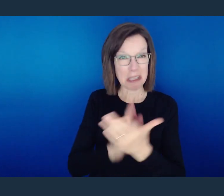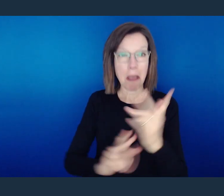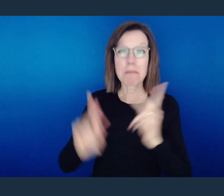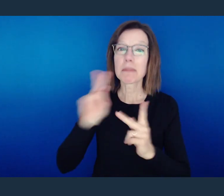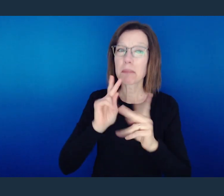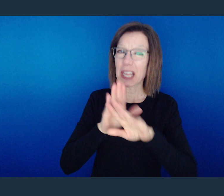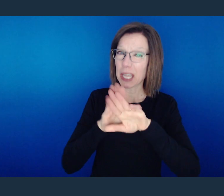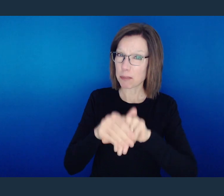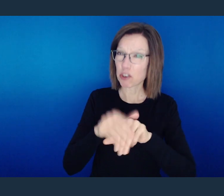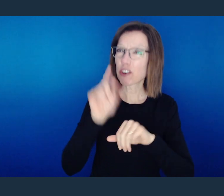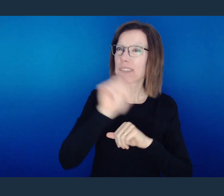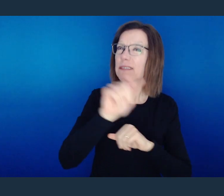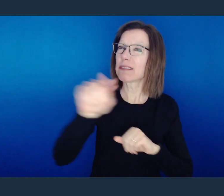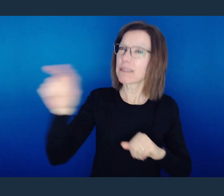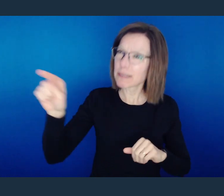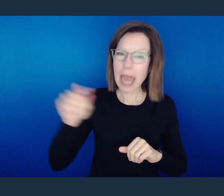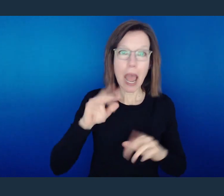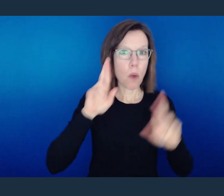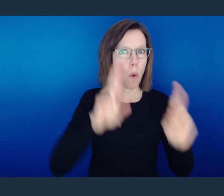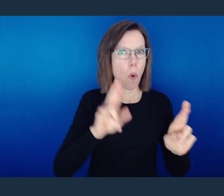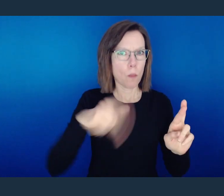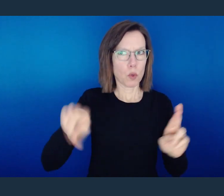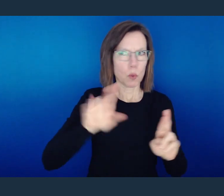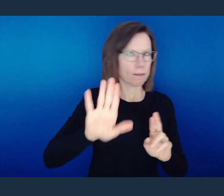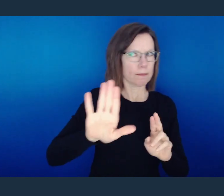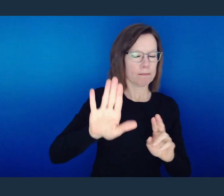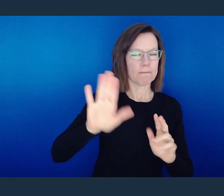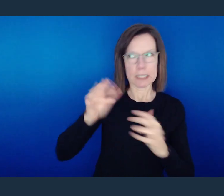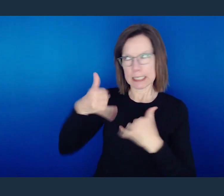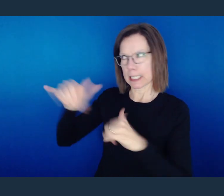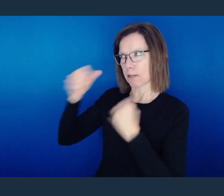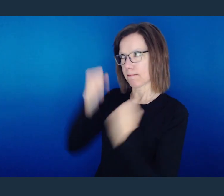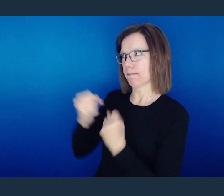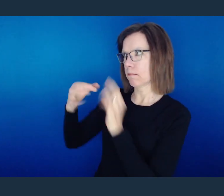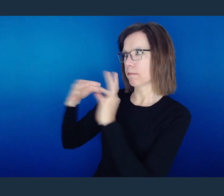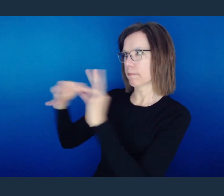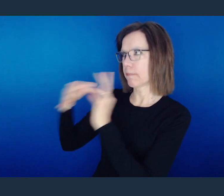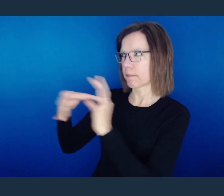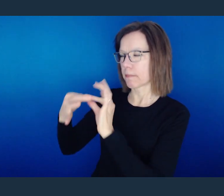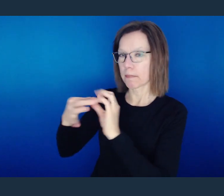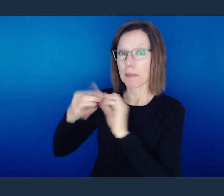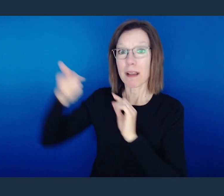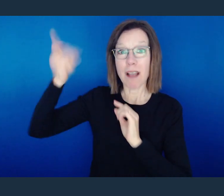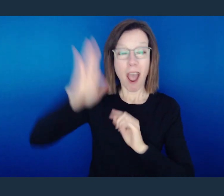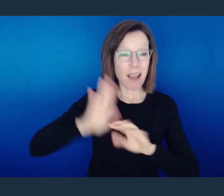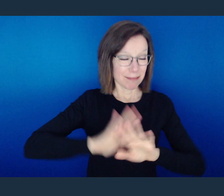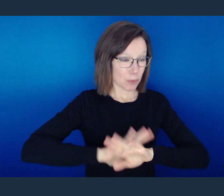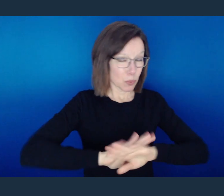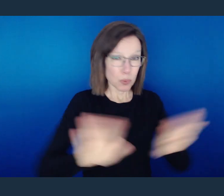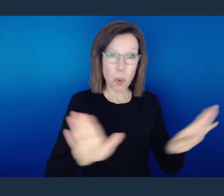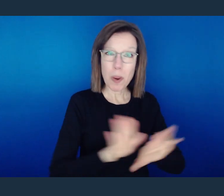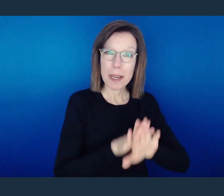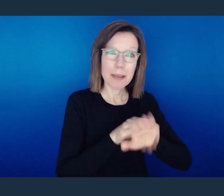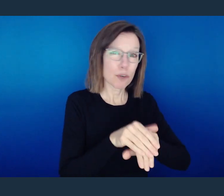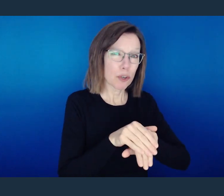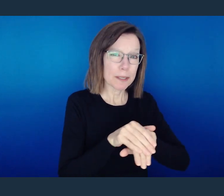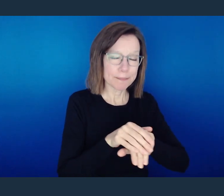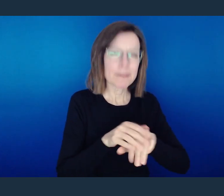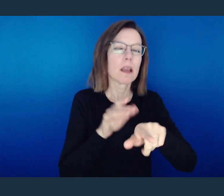who have shown themselves to be hypocrites haven't deterred you in your faith walk, but the reality is, we're not called to be hypocrites.